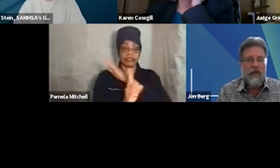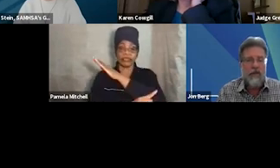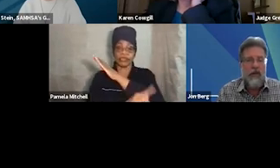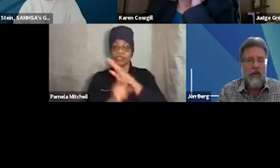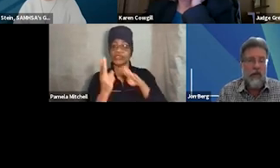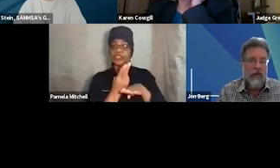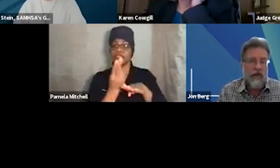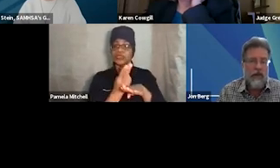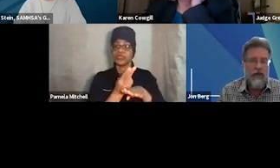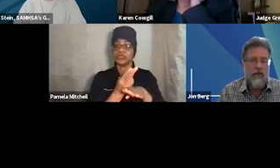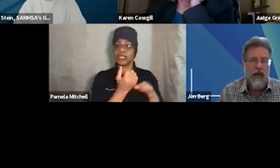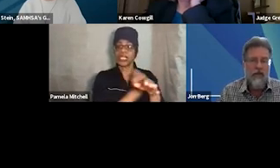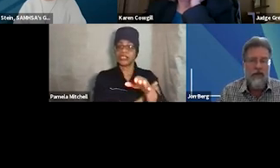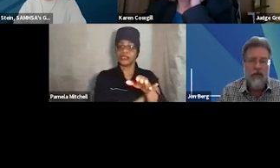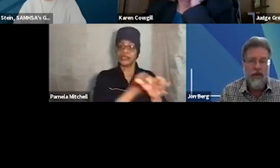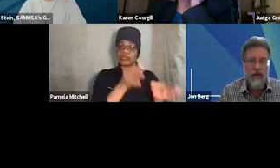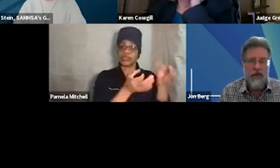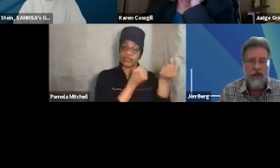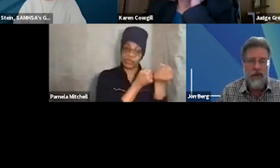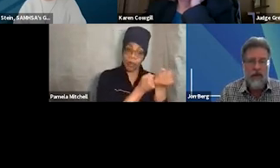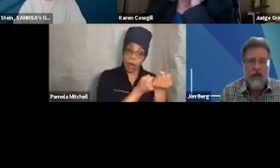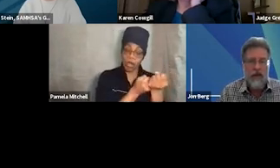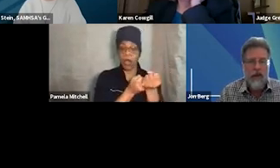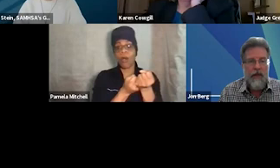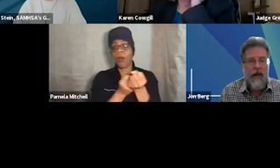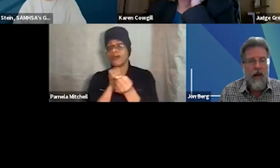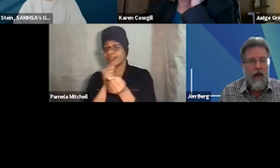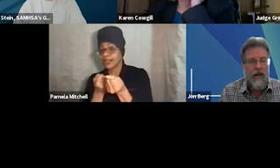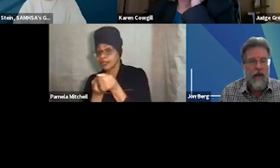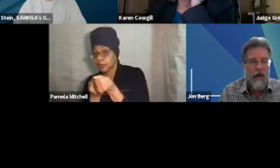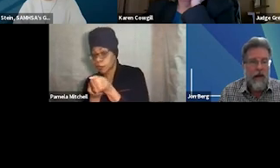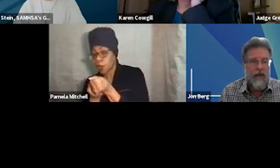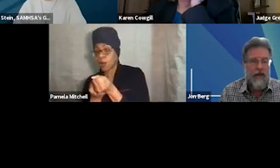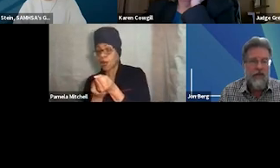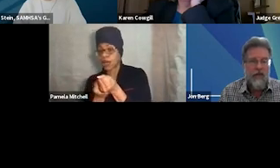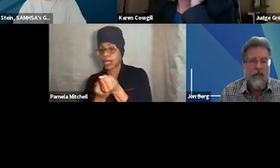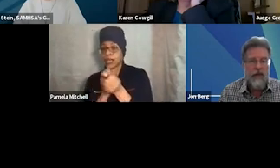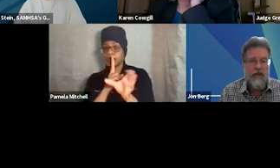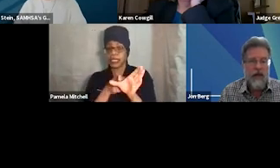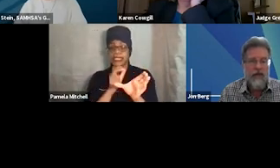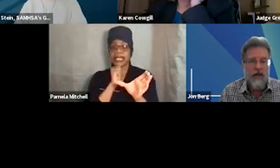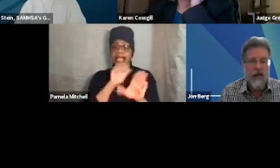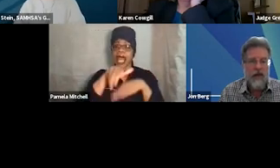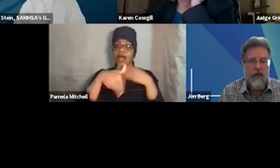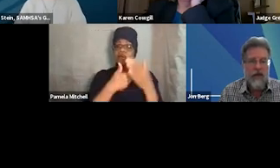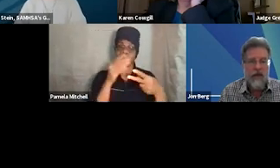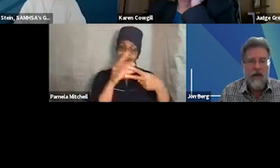to support or discourage certain behaviors from participants. But not all options have proven to be effective for change.